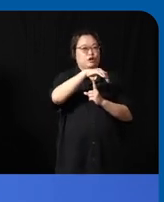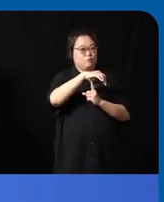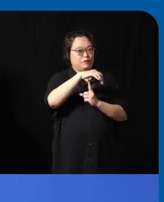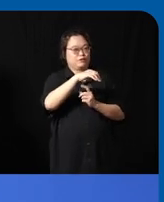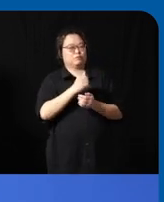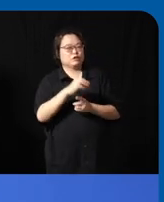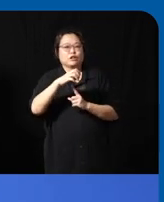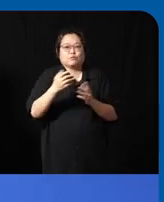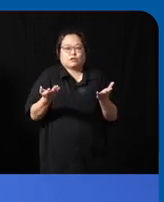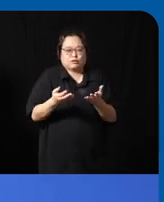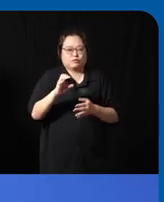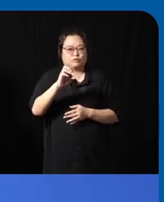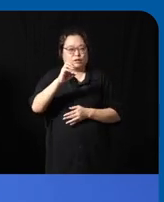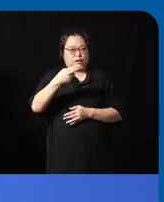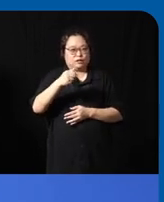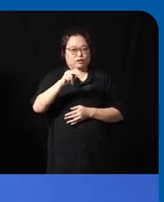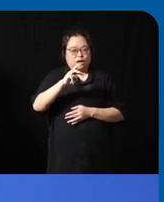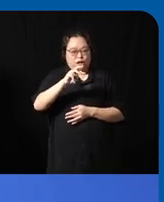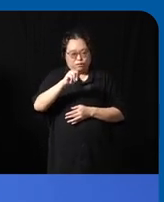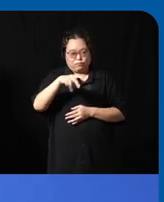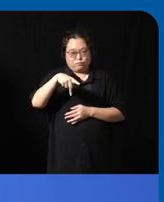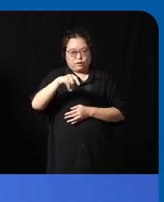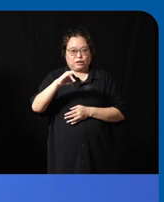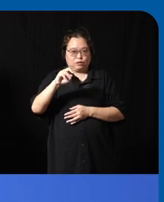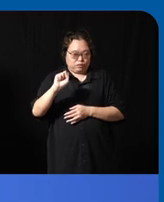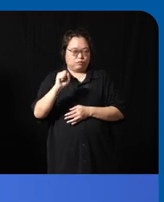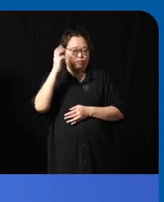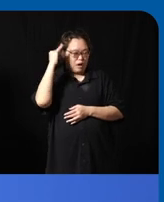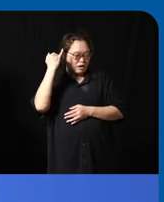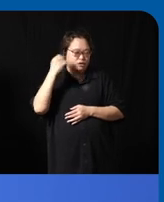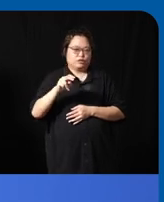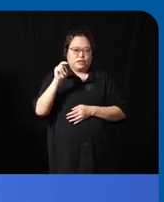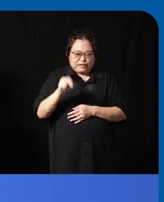I say Champions because um you need people that actually drive it meaning they're the ones that